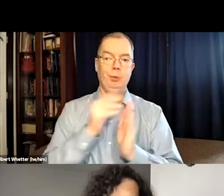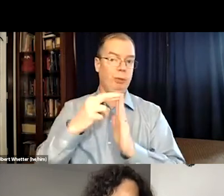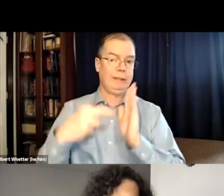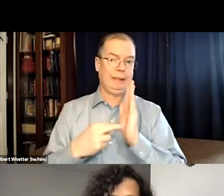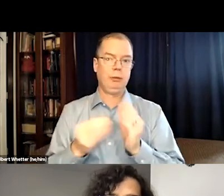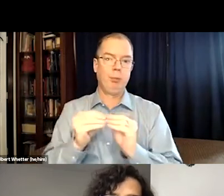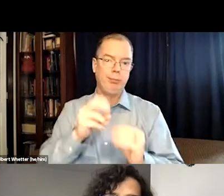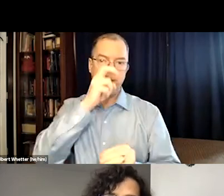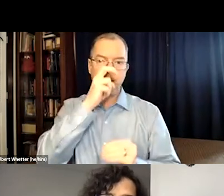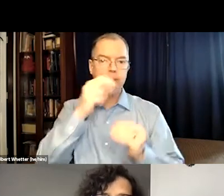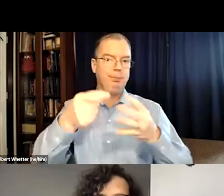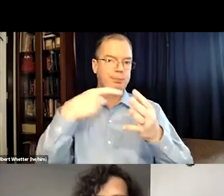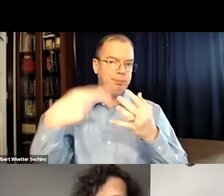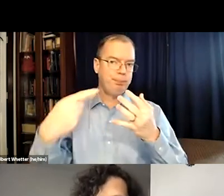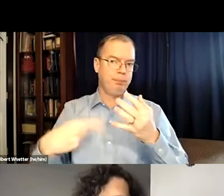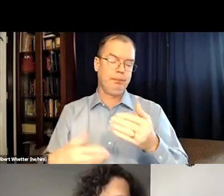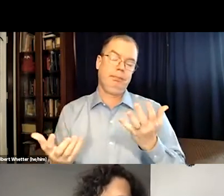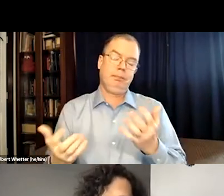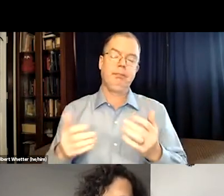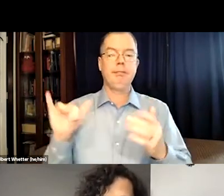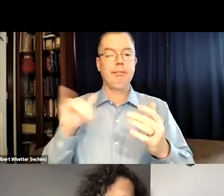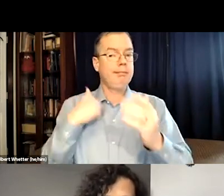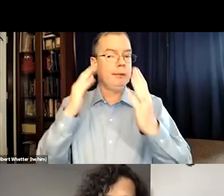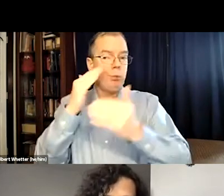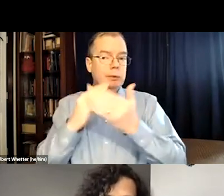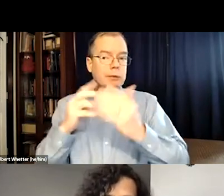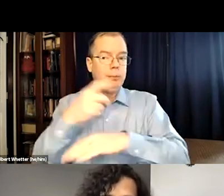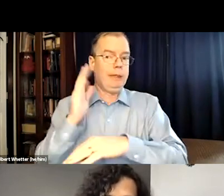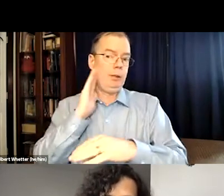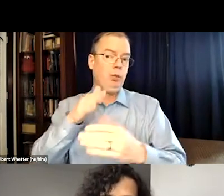the time in to develop new regulations and become more strict about certain things.